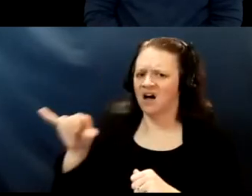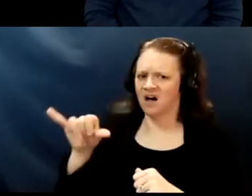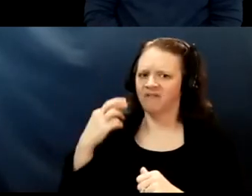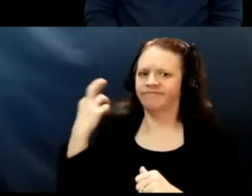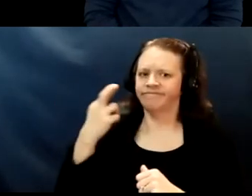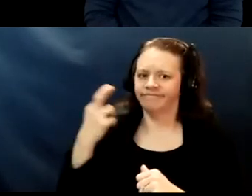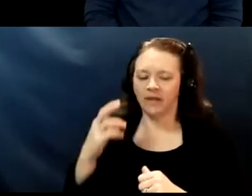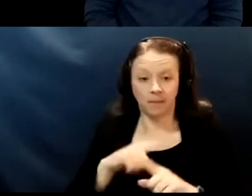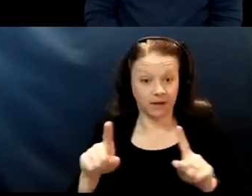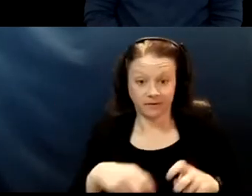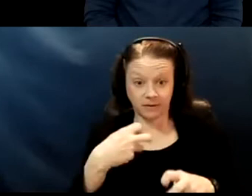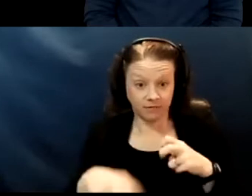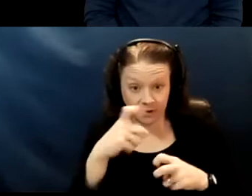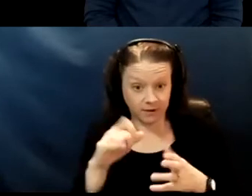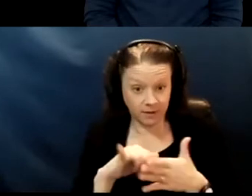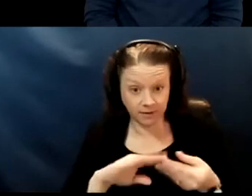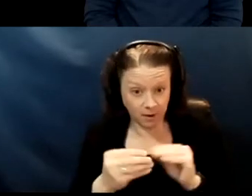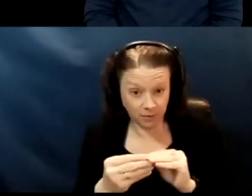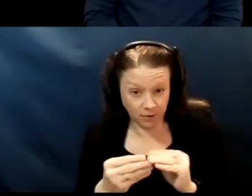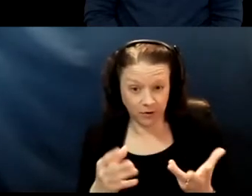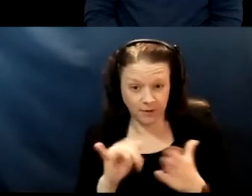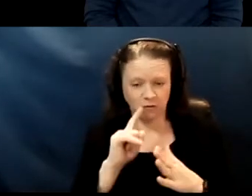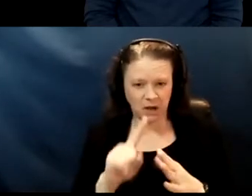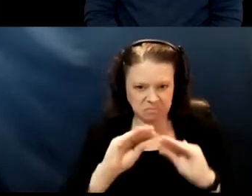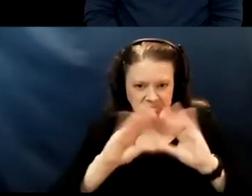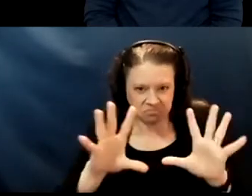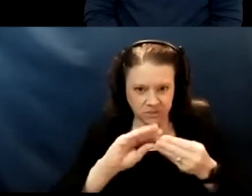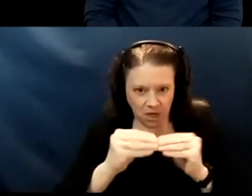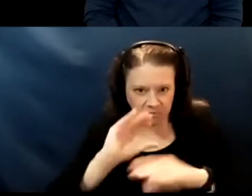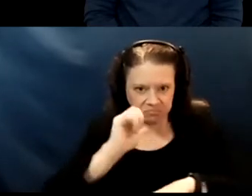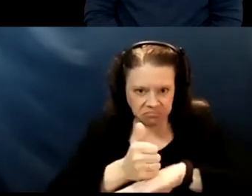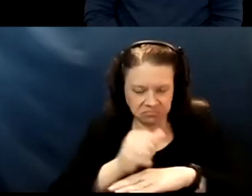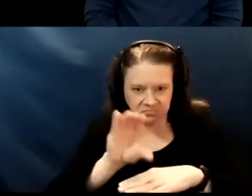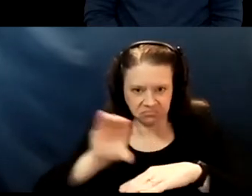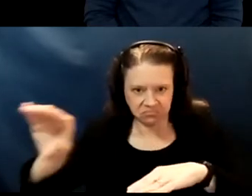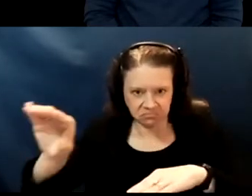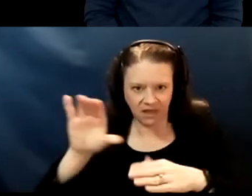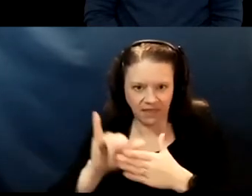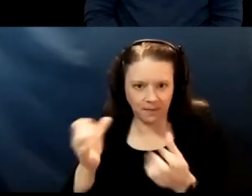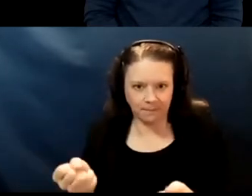because that number of that, really concrete number of set aside vaccines is limited.